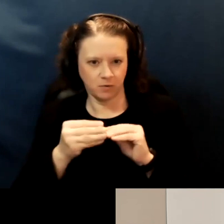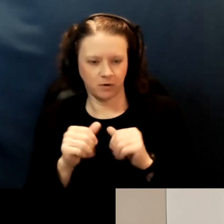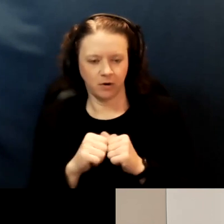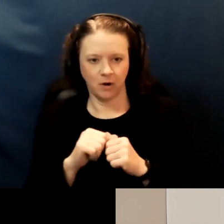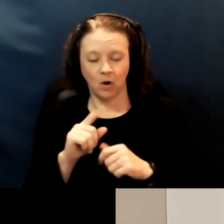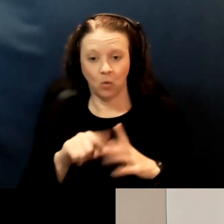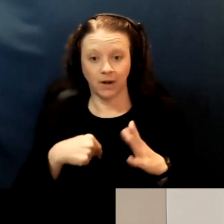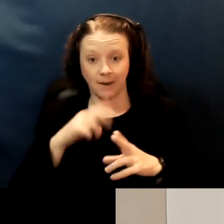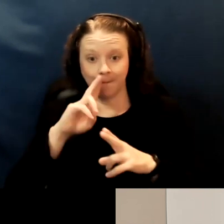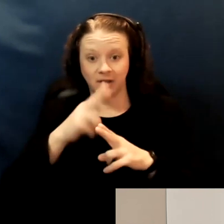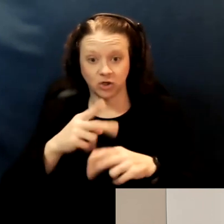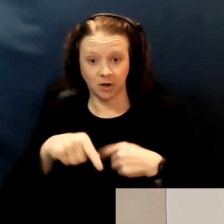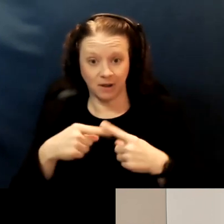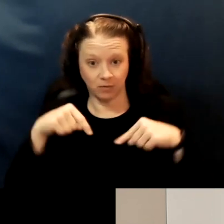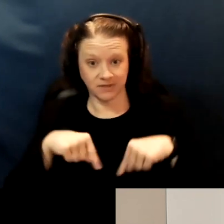What I mentioned about the state is that the state